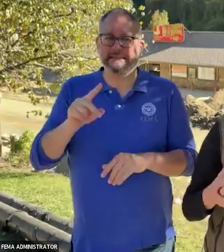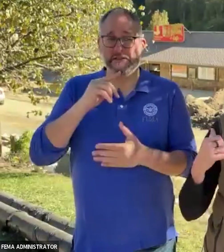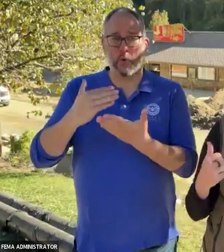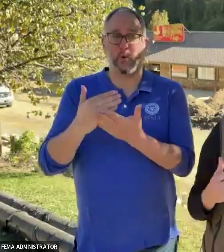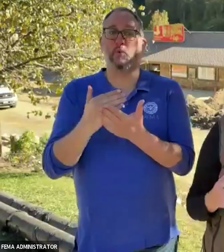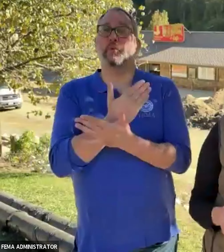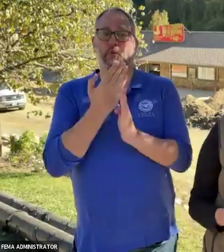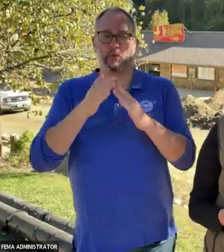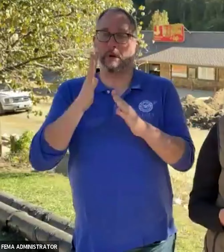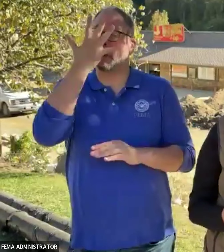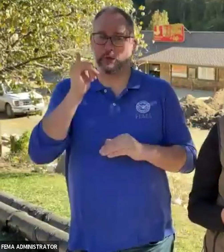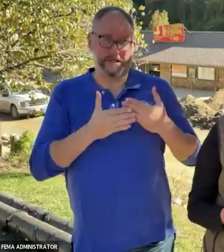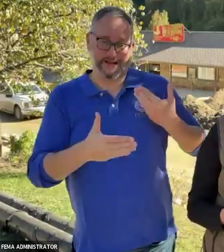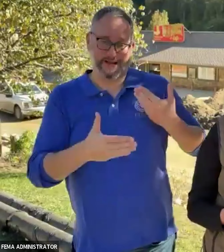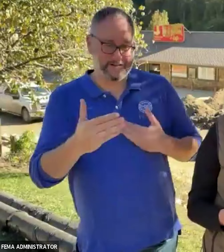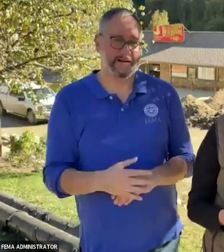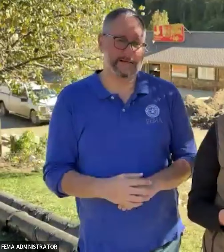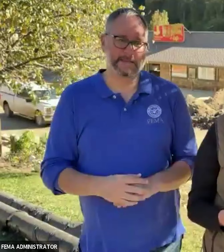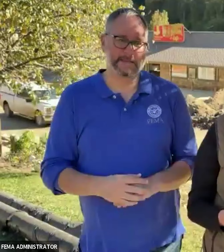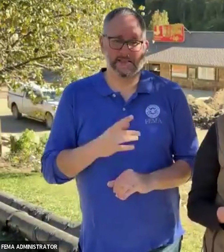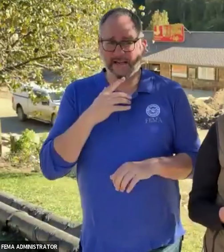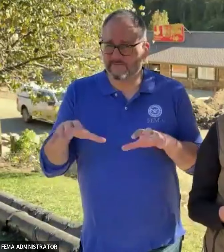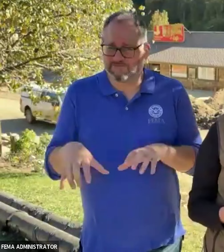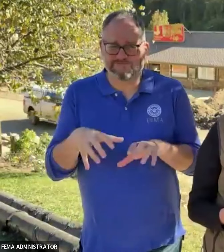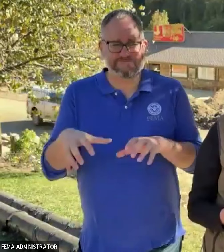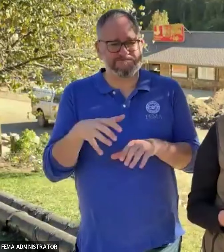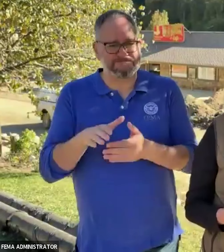and they are actively working to clean up this community while they're designing